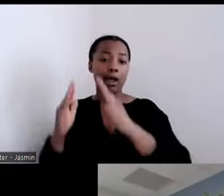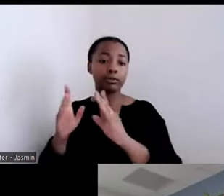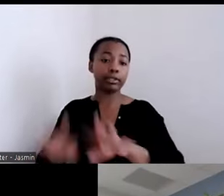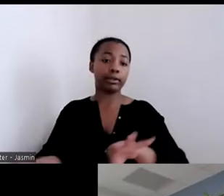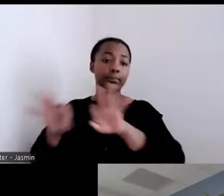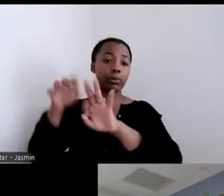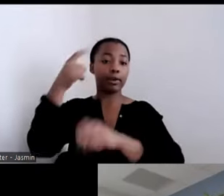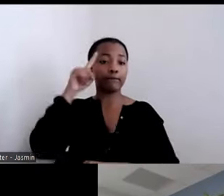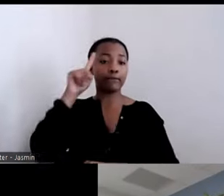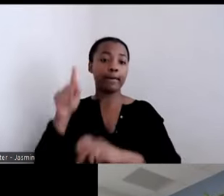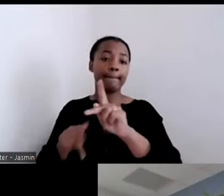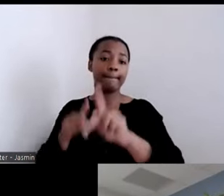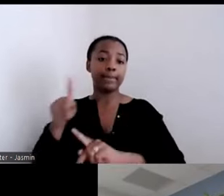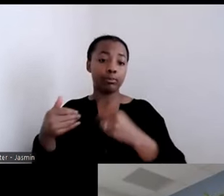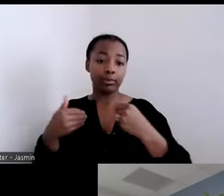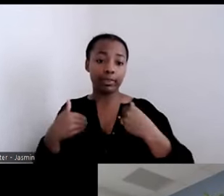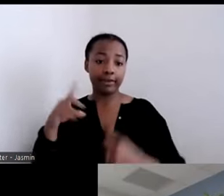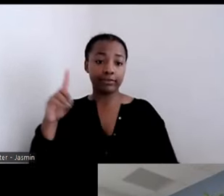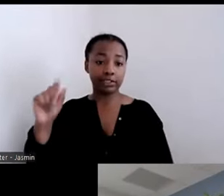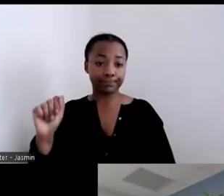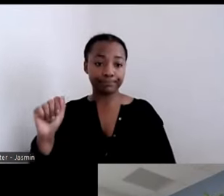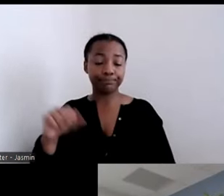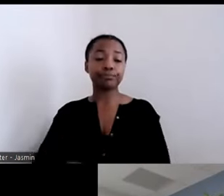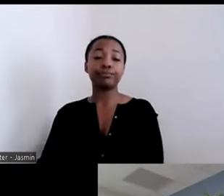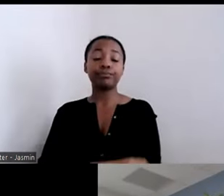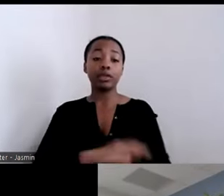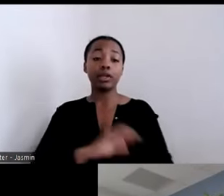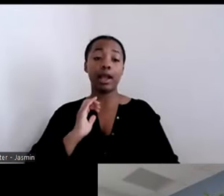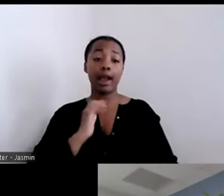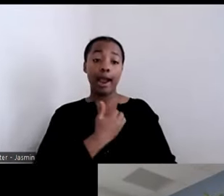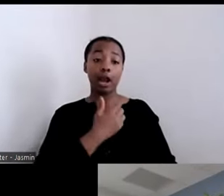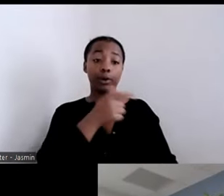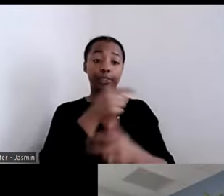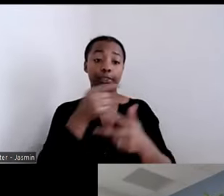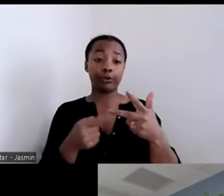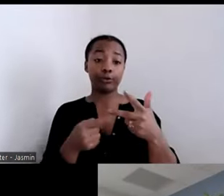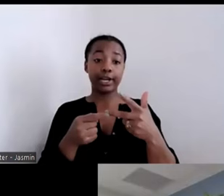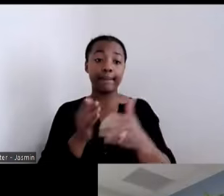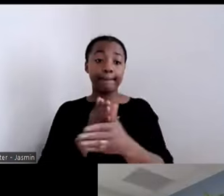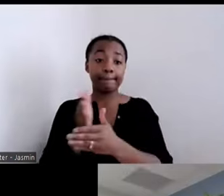For our three major housing authorities in the region that we serve, we all have